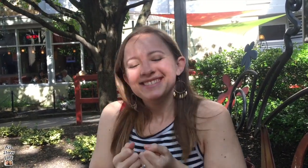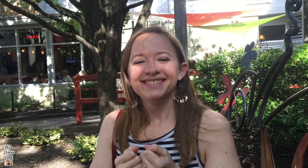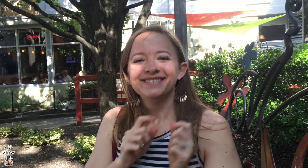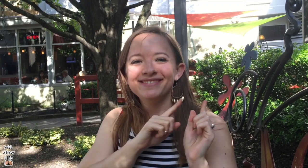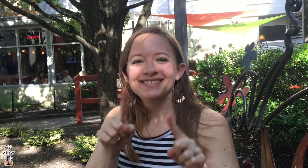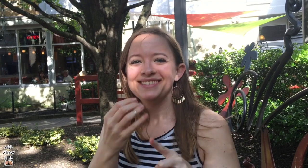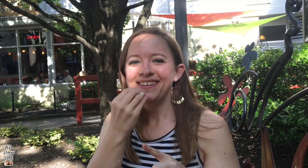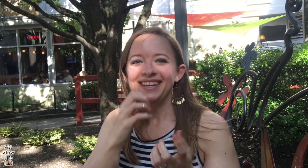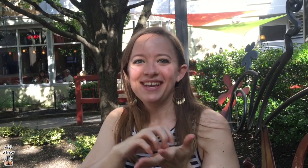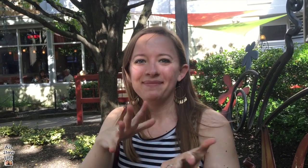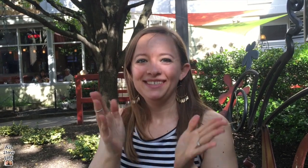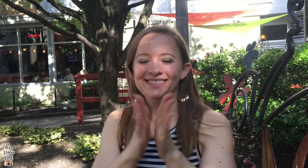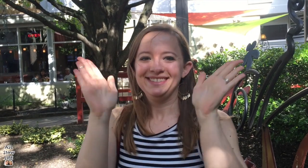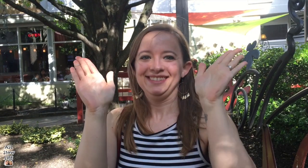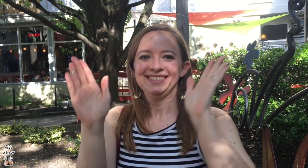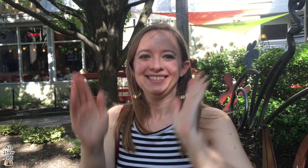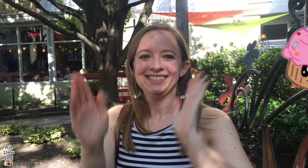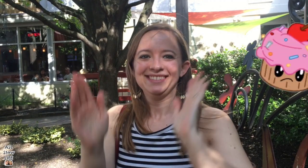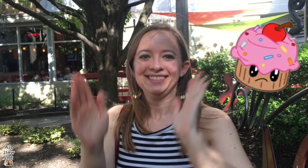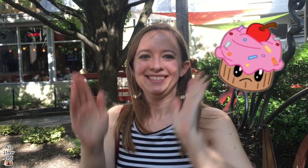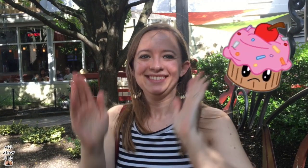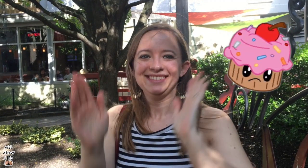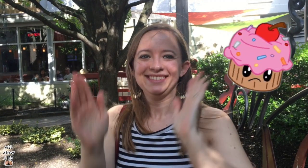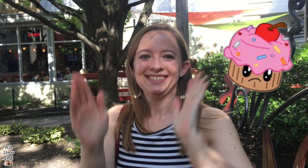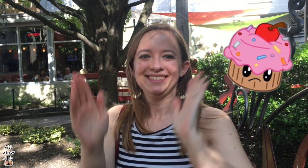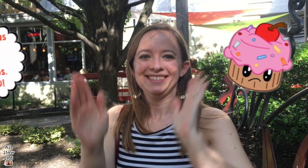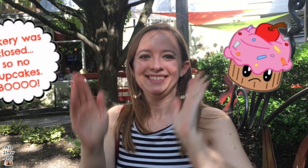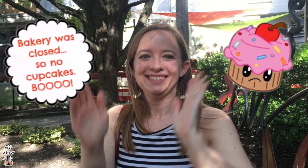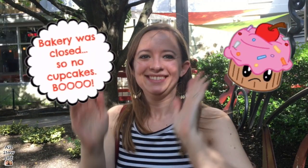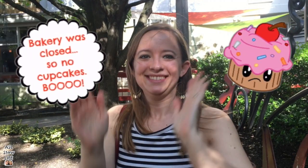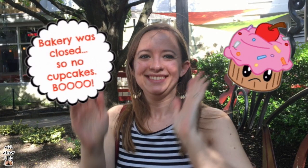Ok, let's go eat cupcakes.